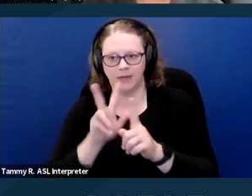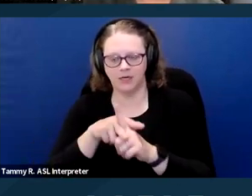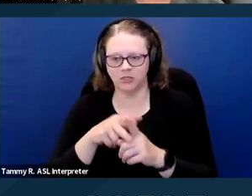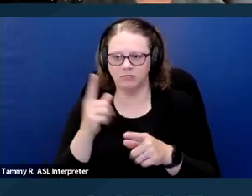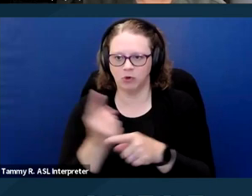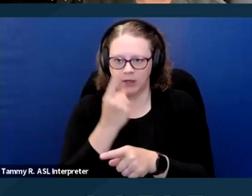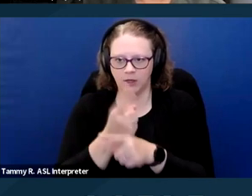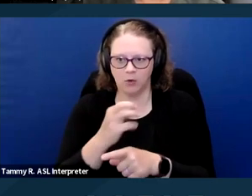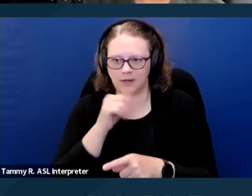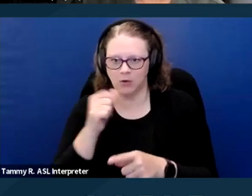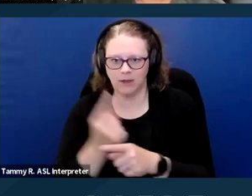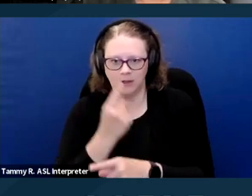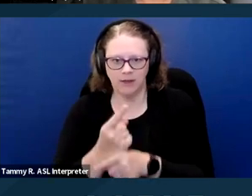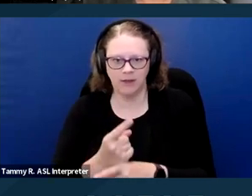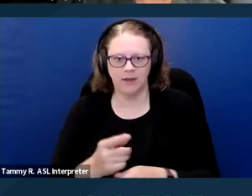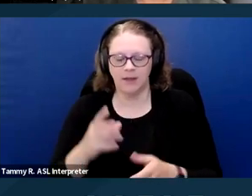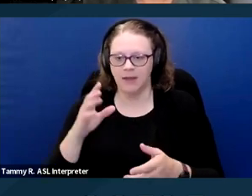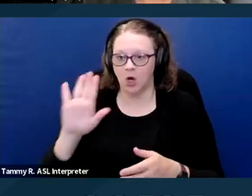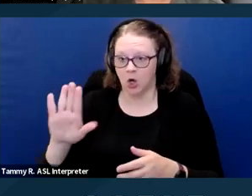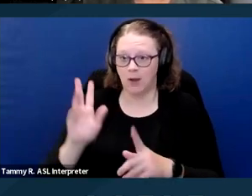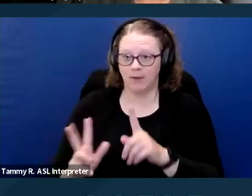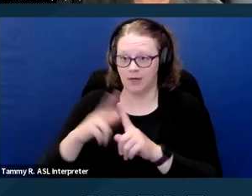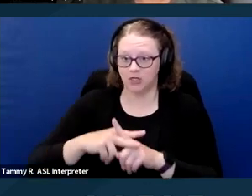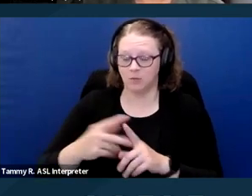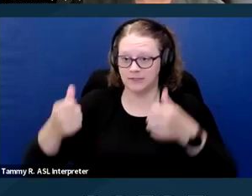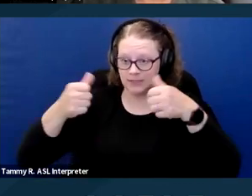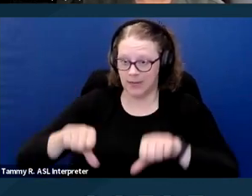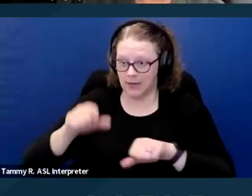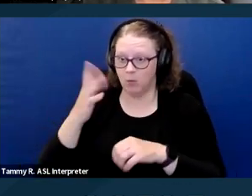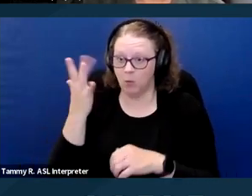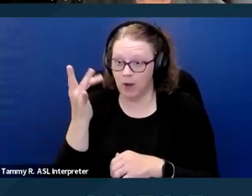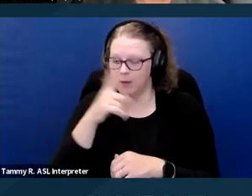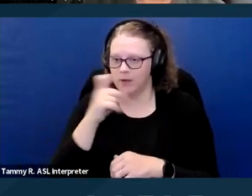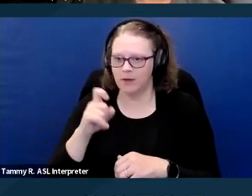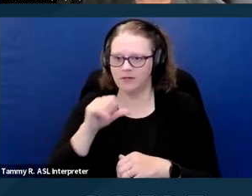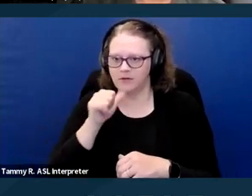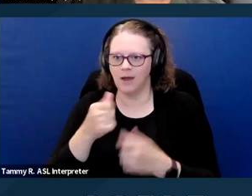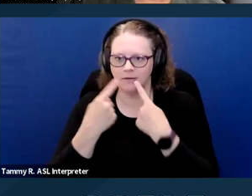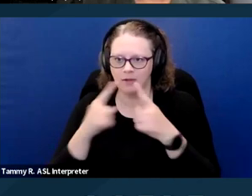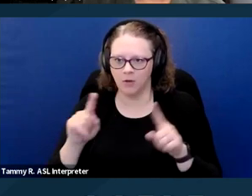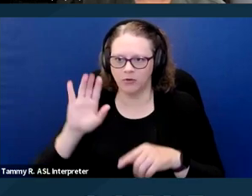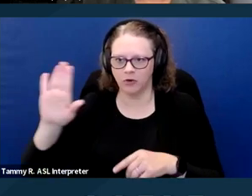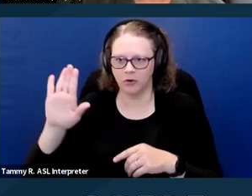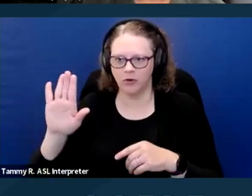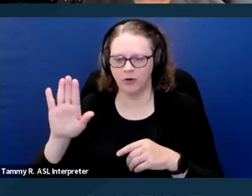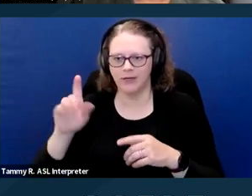denied because she did not disclose her need for a service animal on her application. The application form only asked about pets,